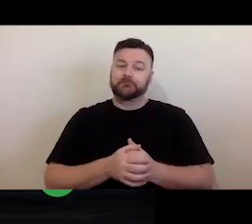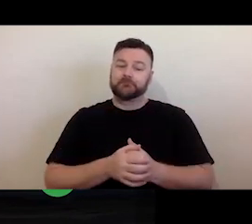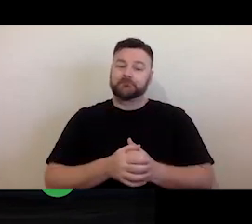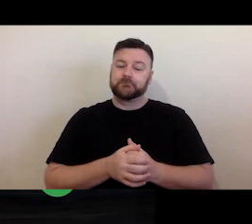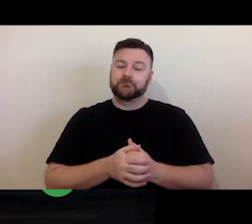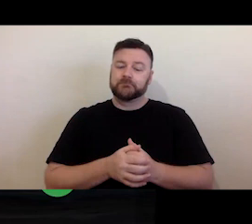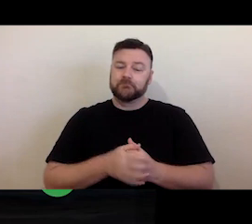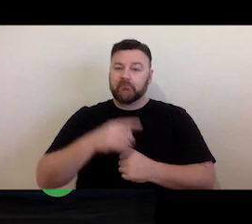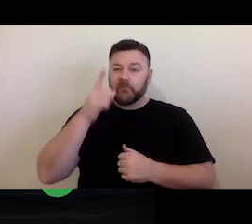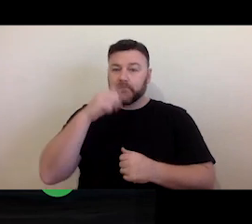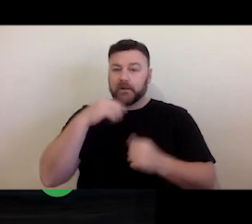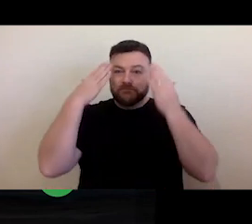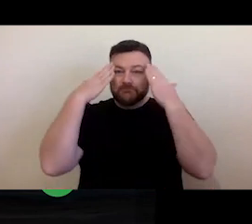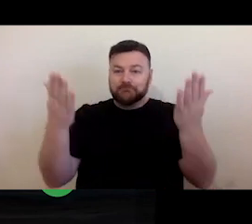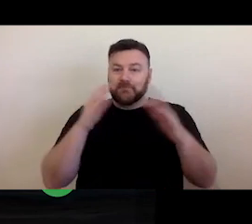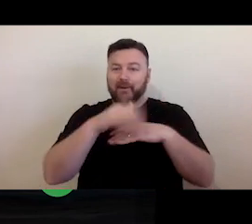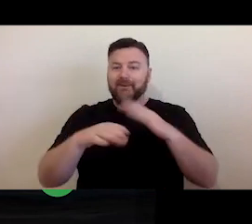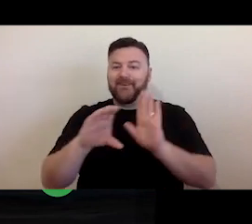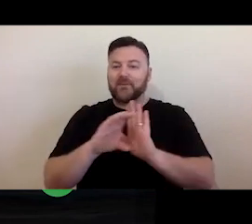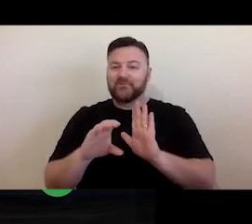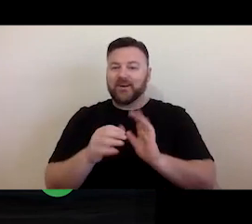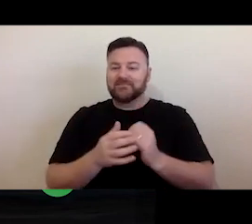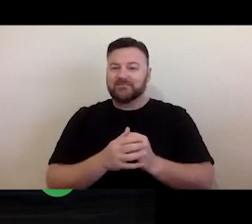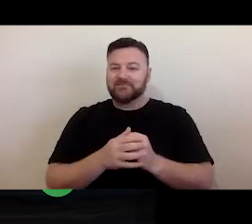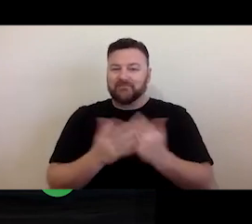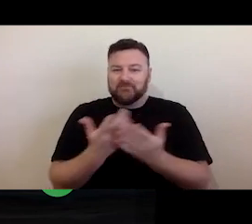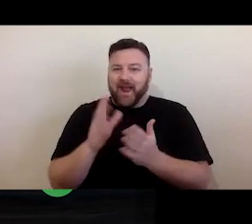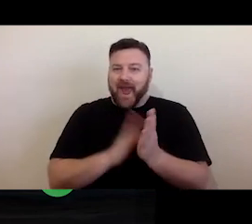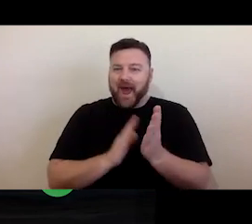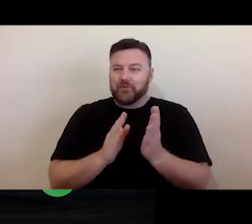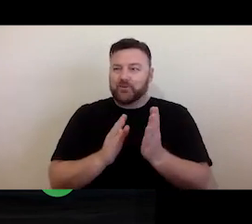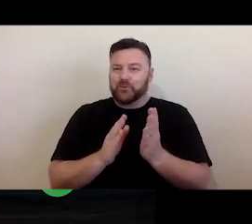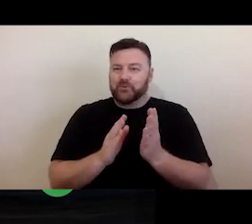awareness of copyright and how someone goes about getting a licence.